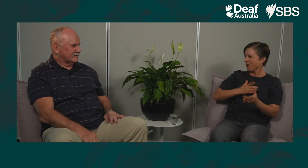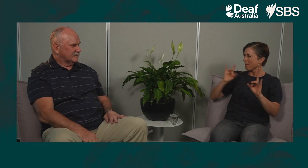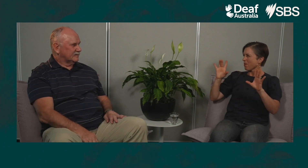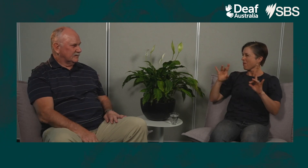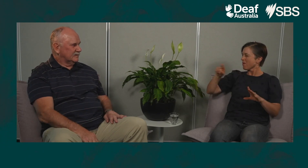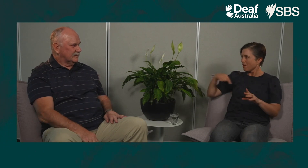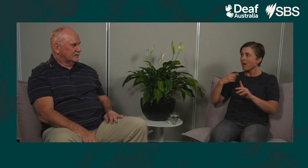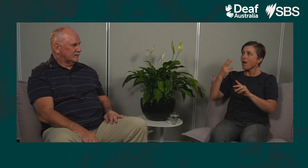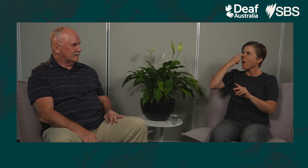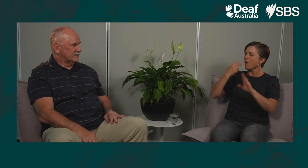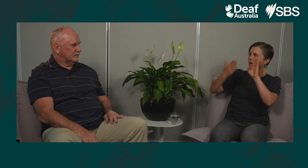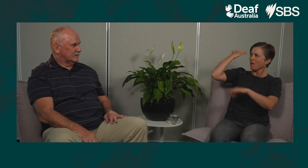We are spoiled for choice nowadays aren’t we?